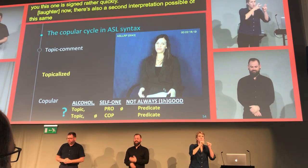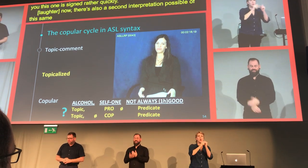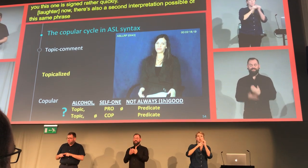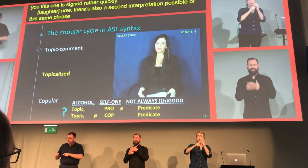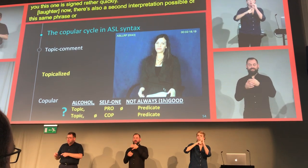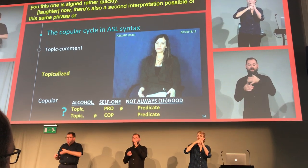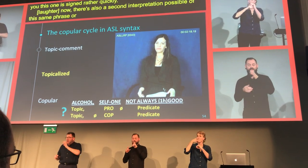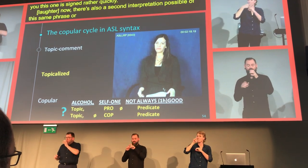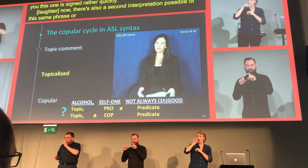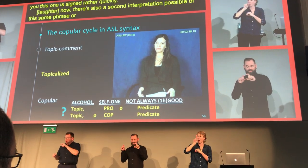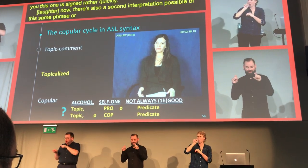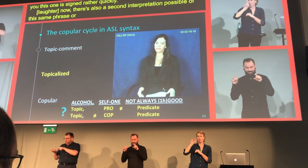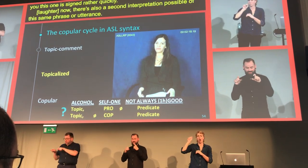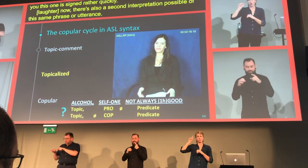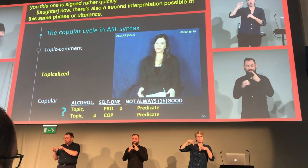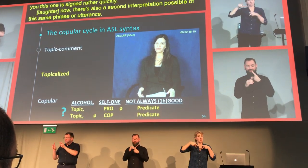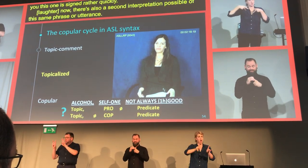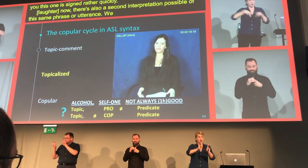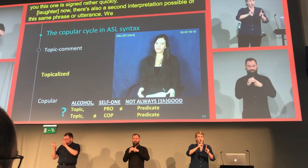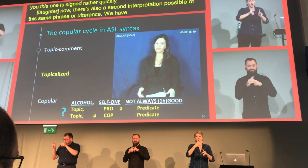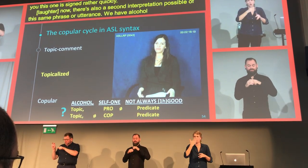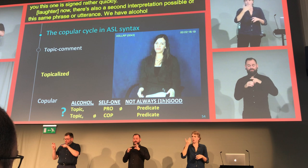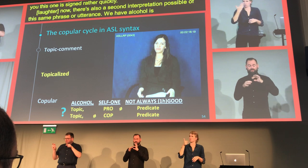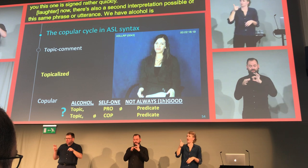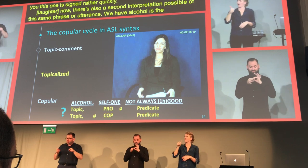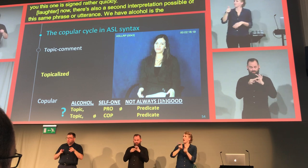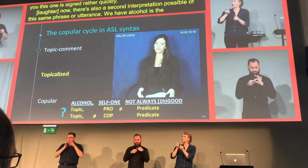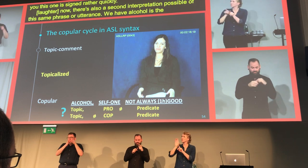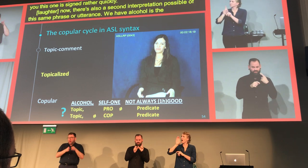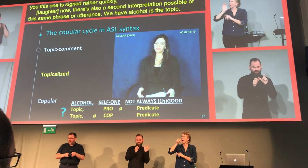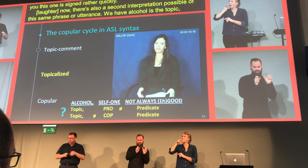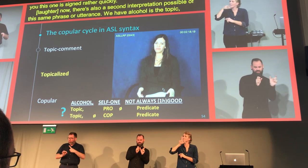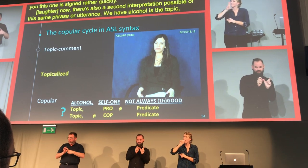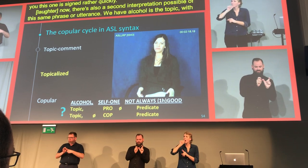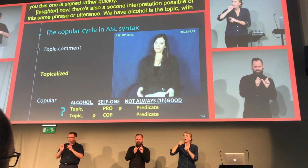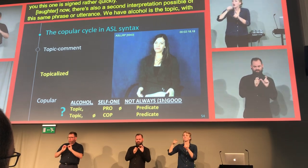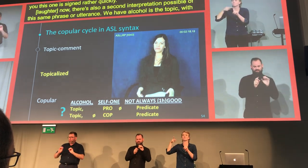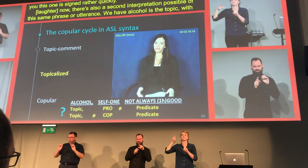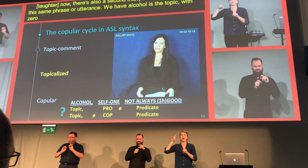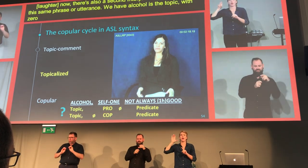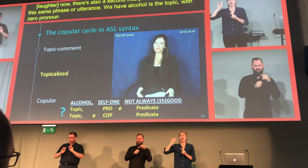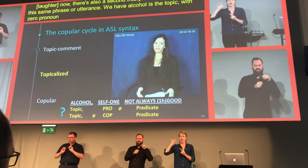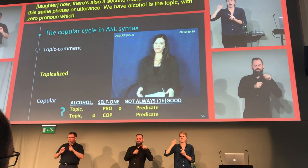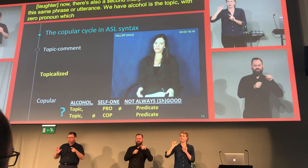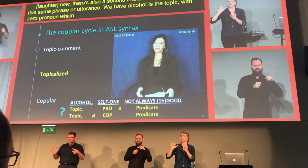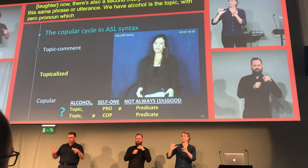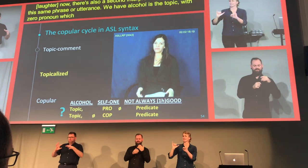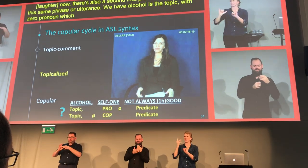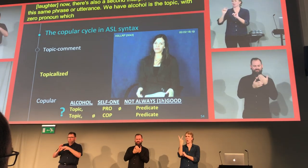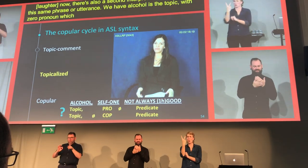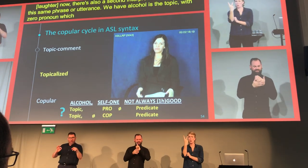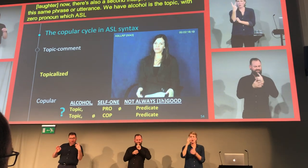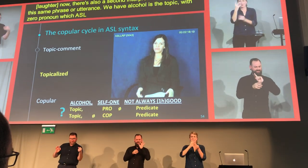We have "alcohol" as the topic with a zero pronoun, which ASL allows and then insert the copula